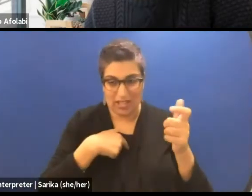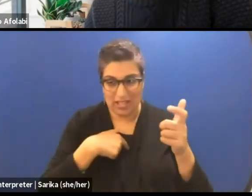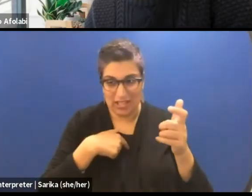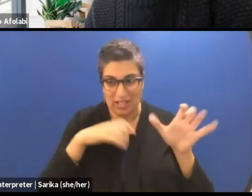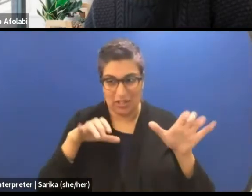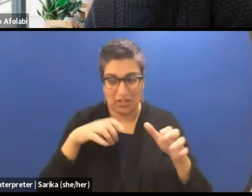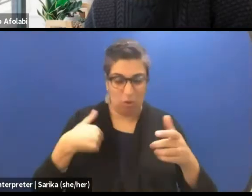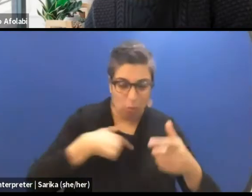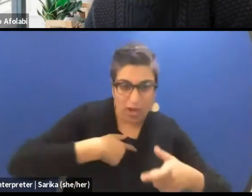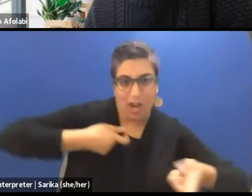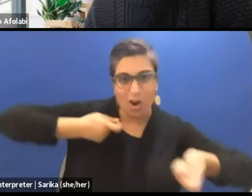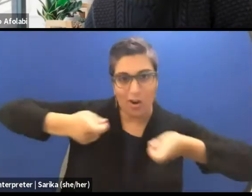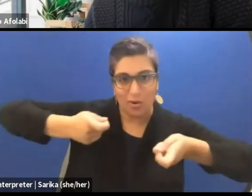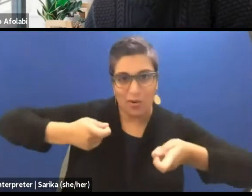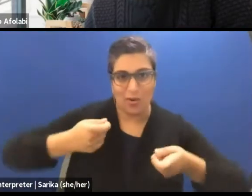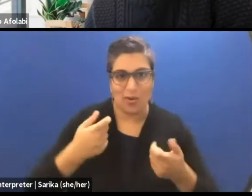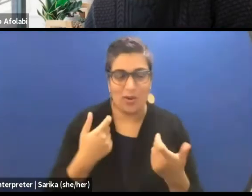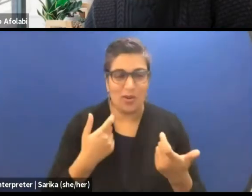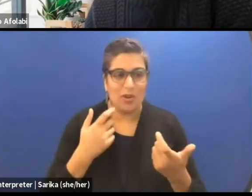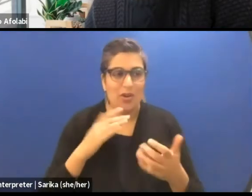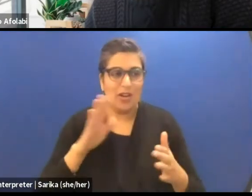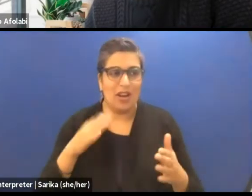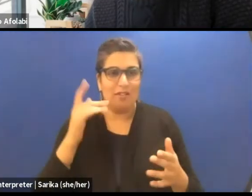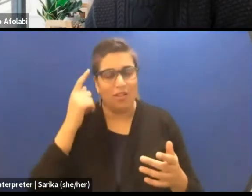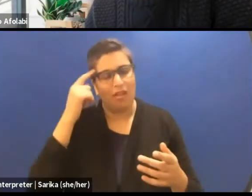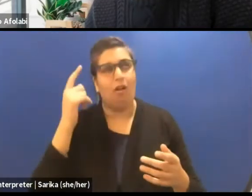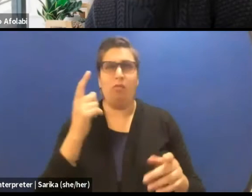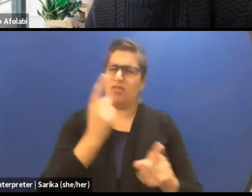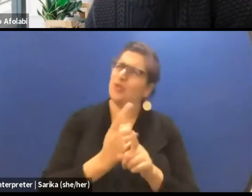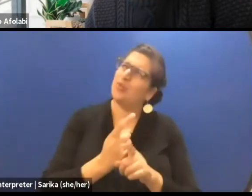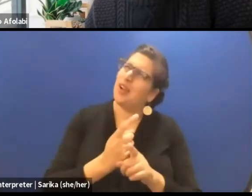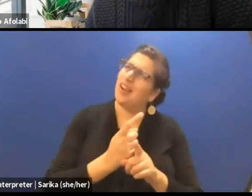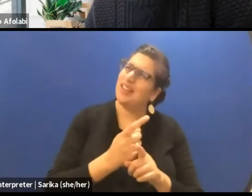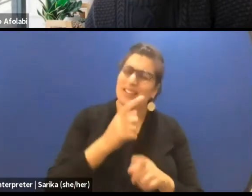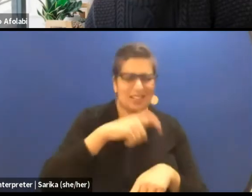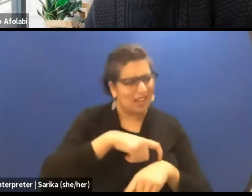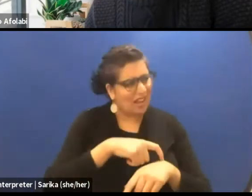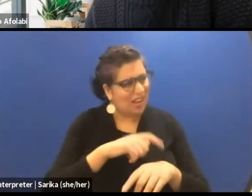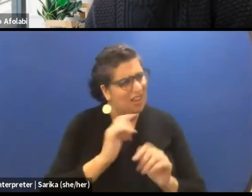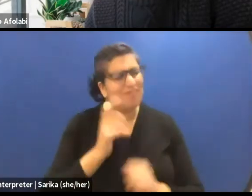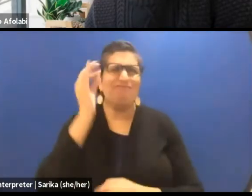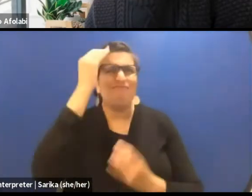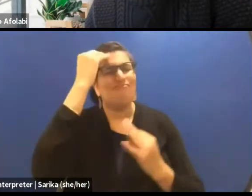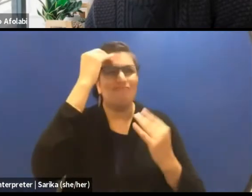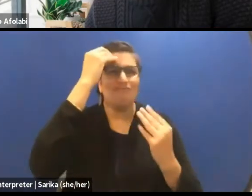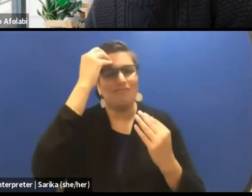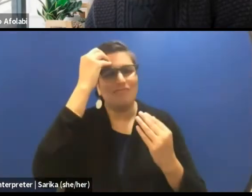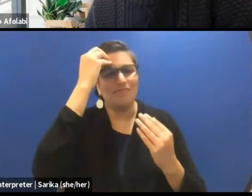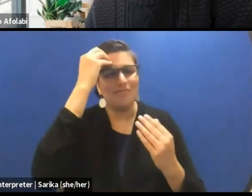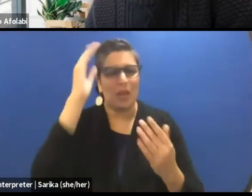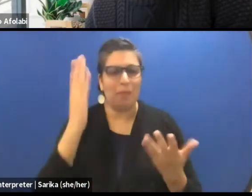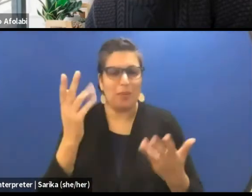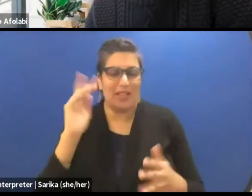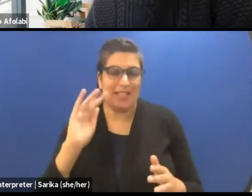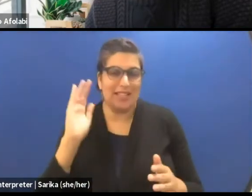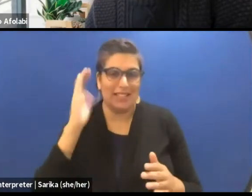so whenever we feel this is the right moment to drive, probably let me seem political, the African Agenda